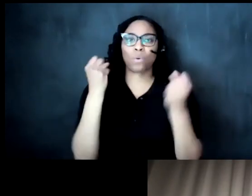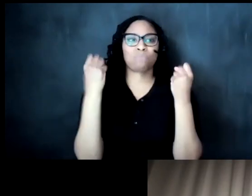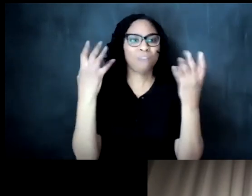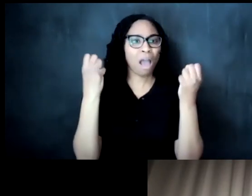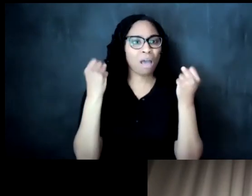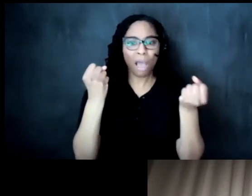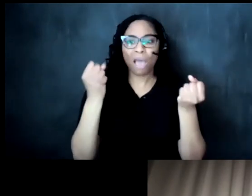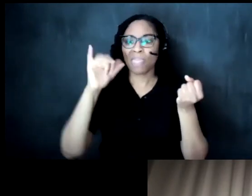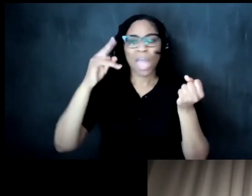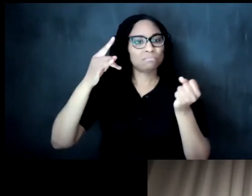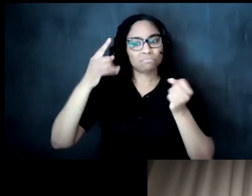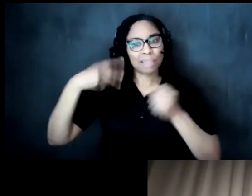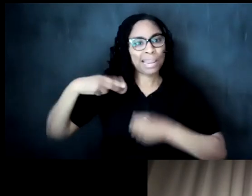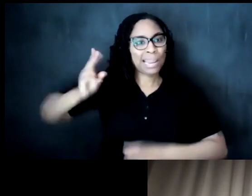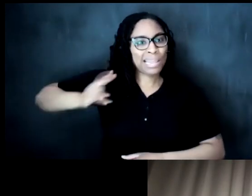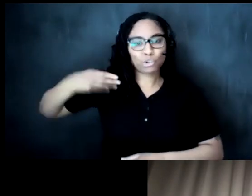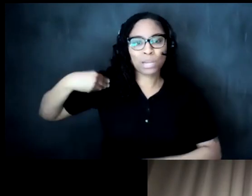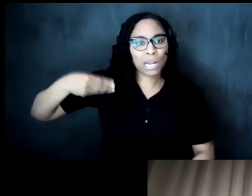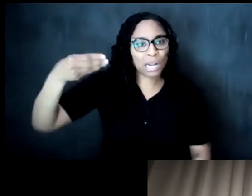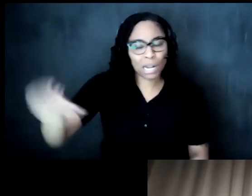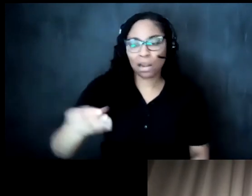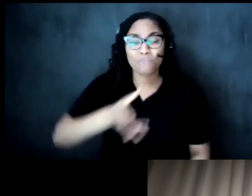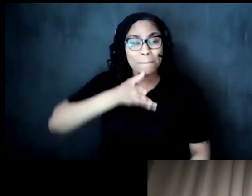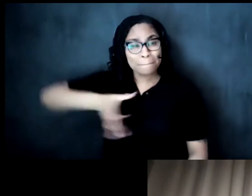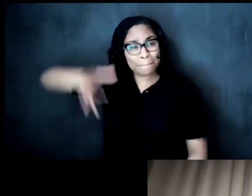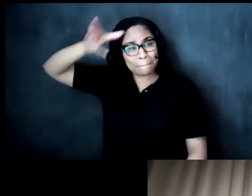right not not only from from their parents but also the elders who are still among us